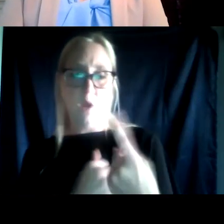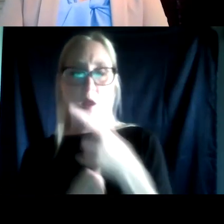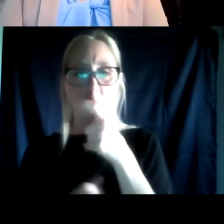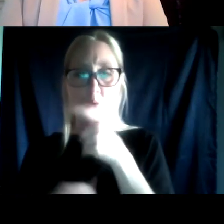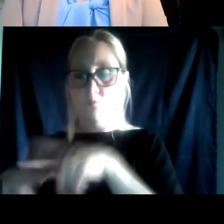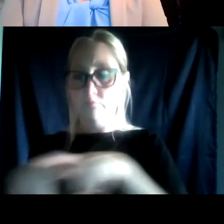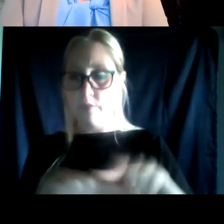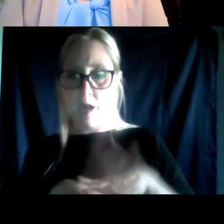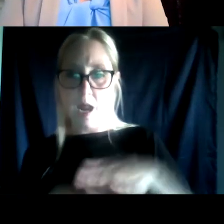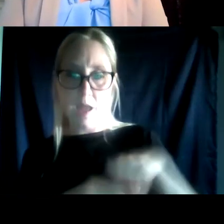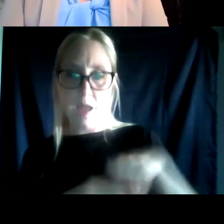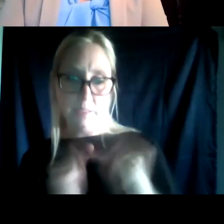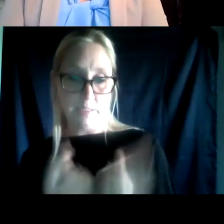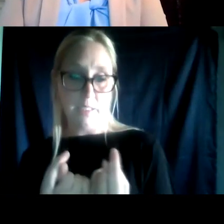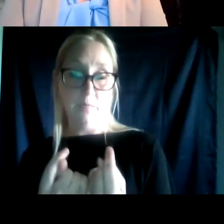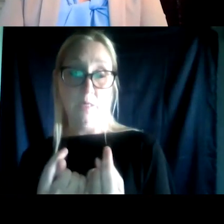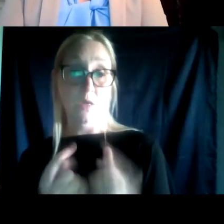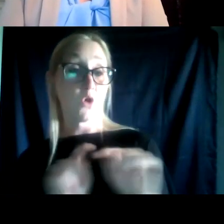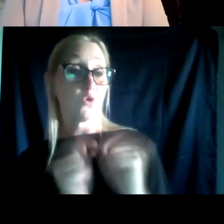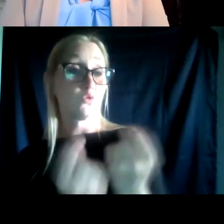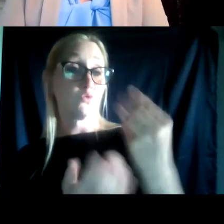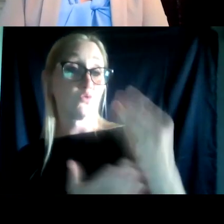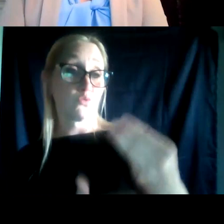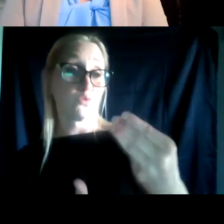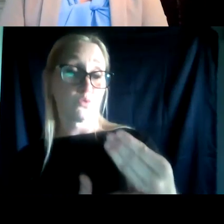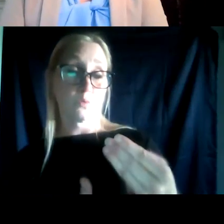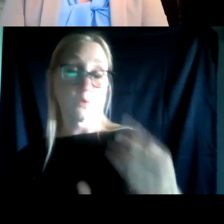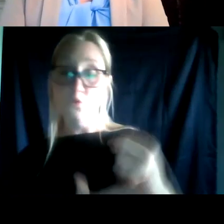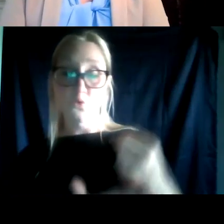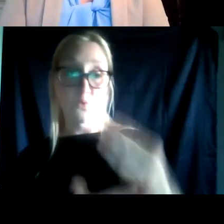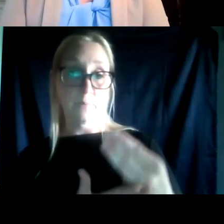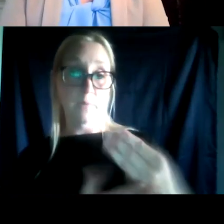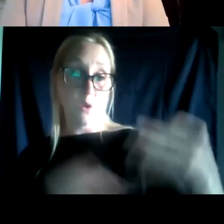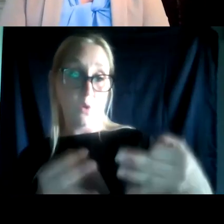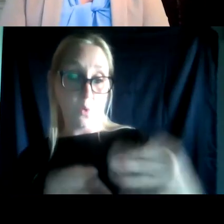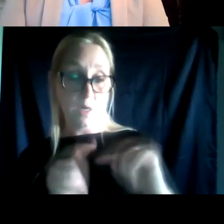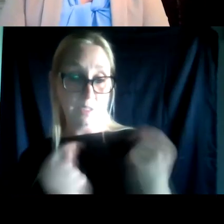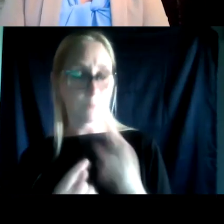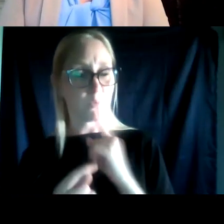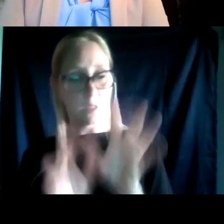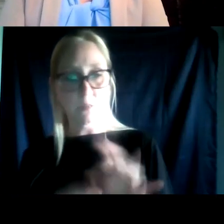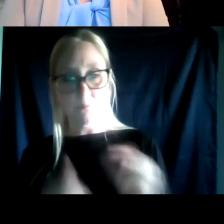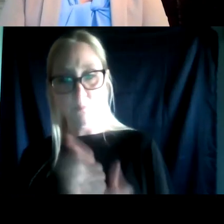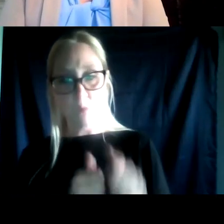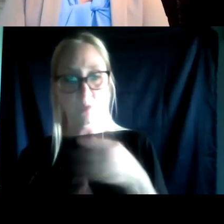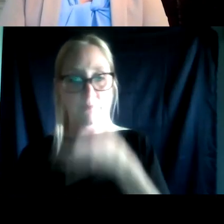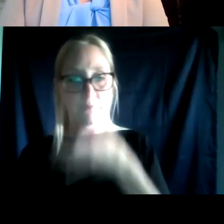And treatment court teams I think are the most effective are those that really integrate the clinician on the team or the social worker. It might be someone from the community,